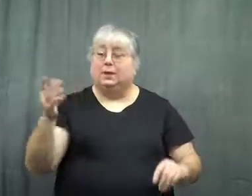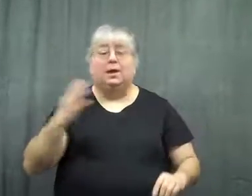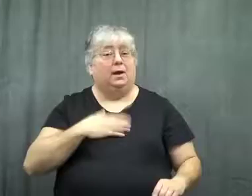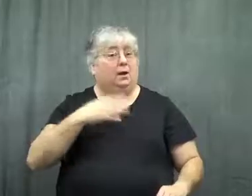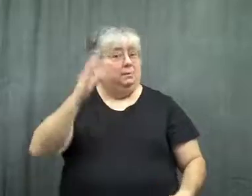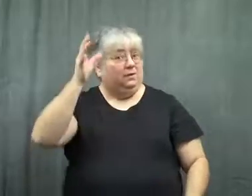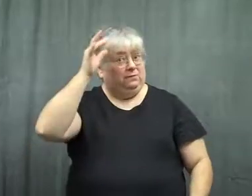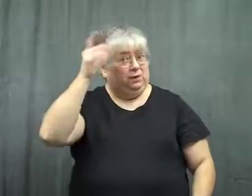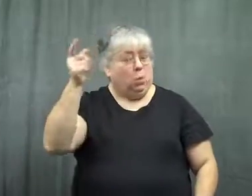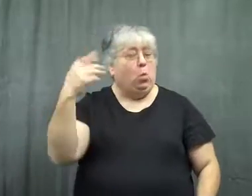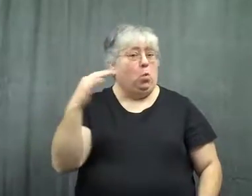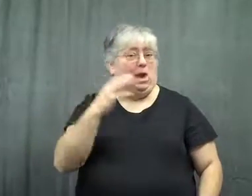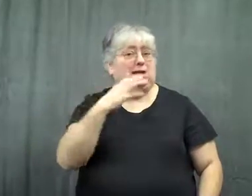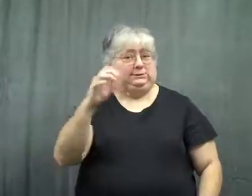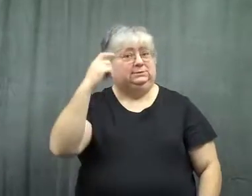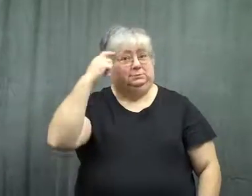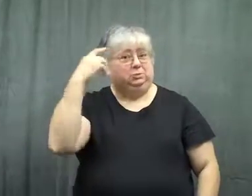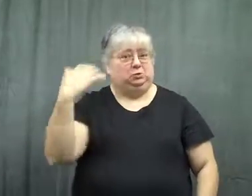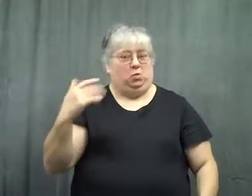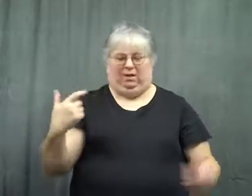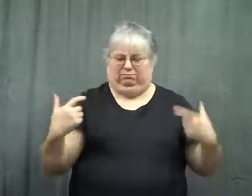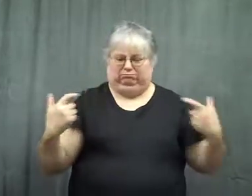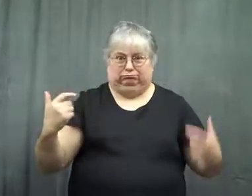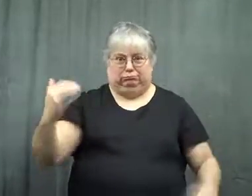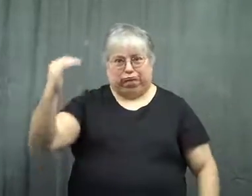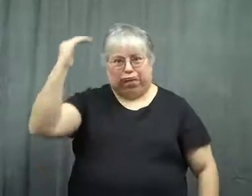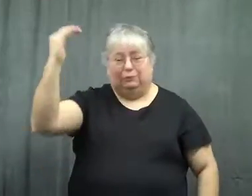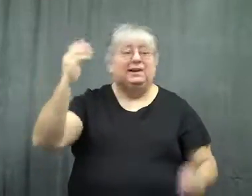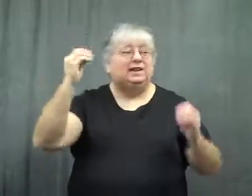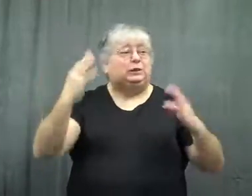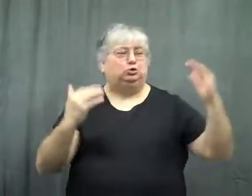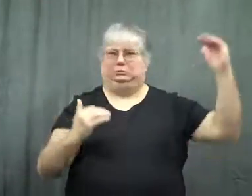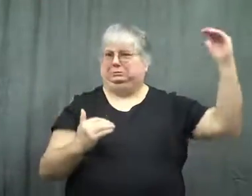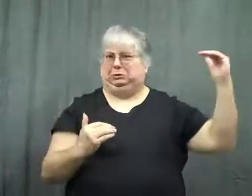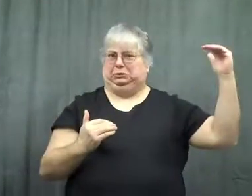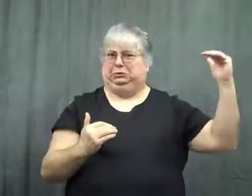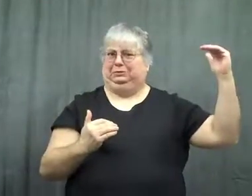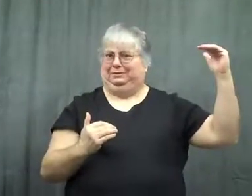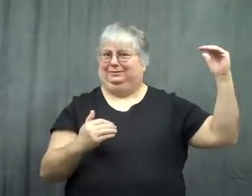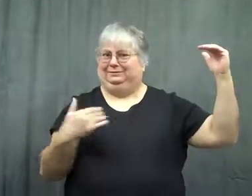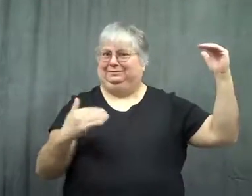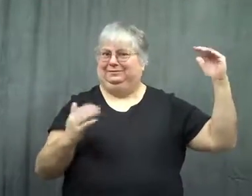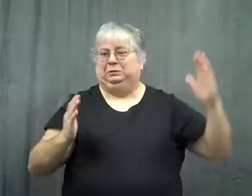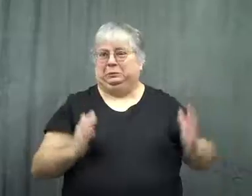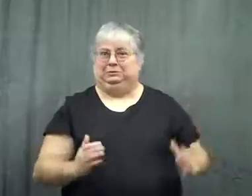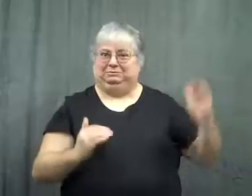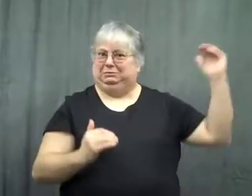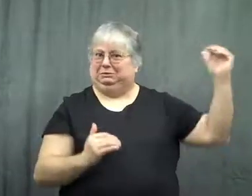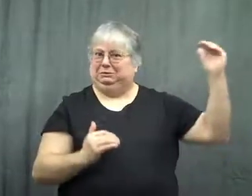My father has a hot temper, and he's a big guy. The teacher was a small guy.